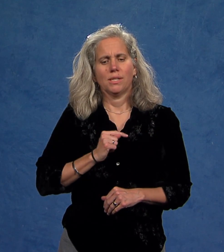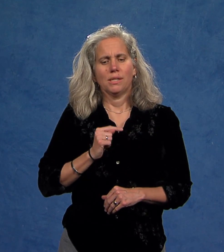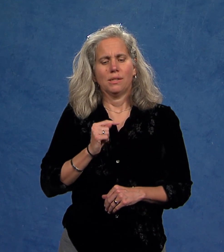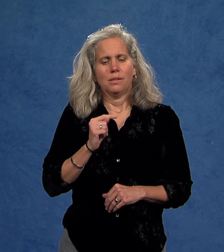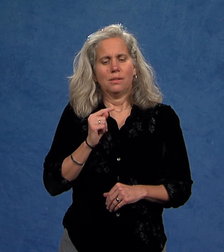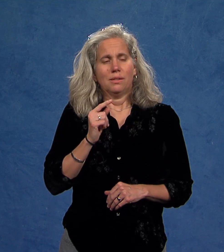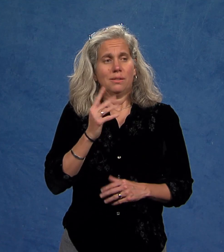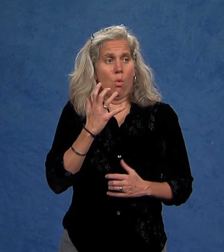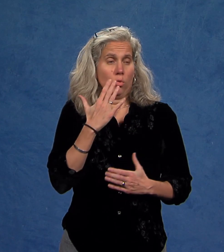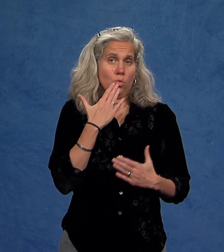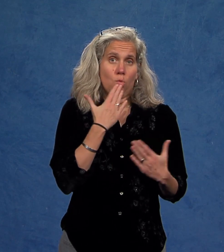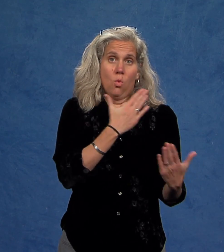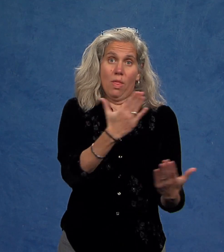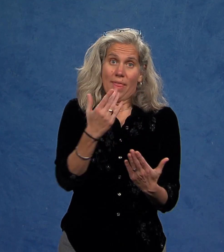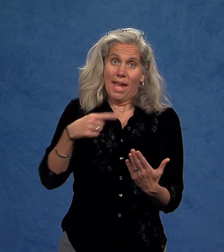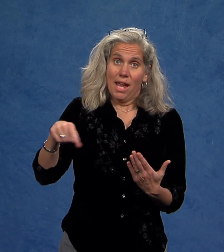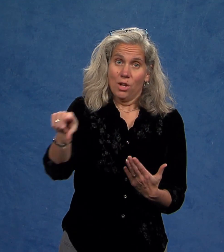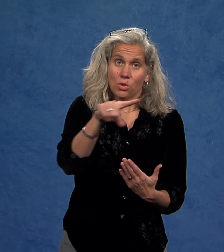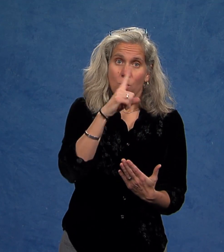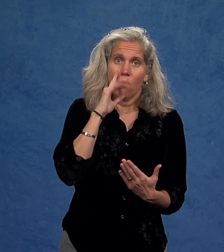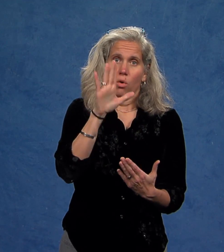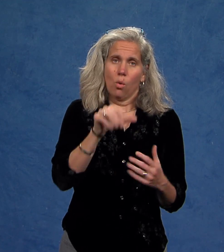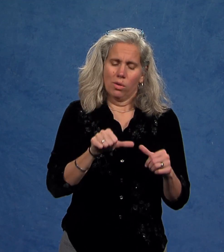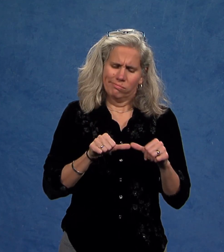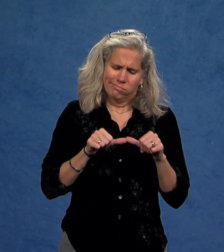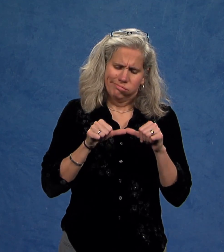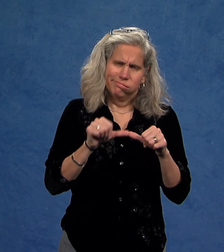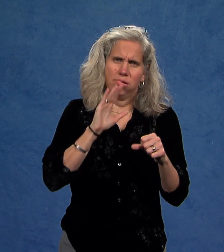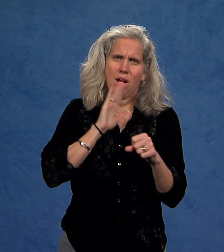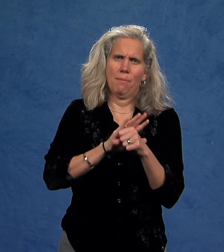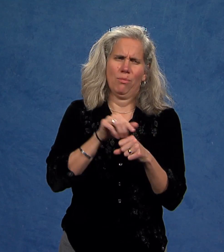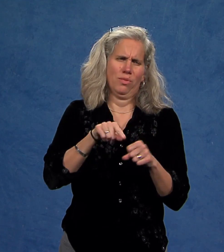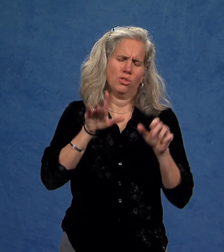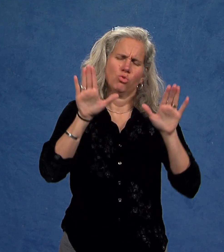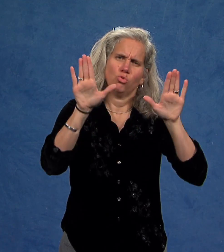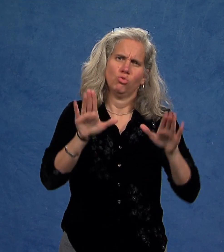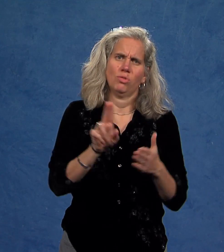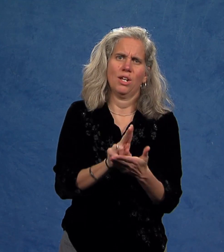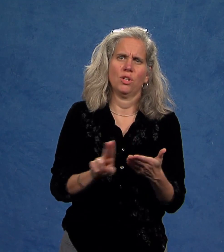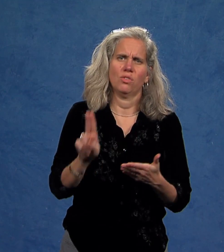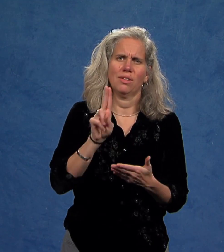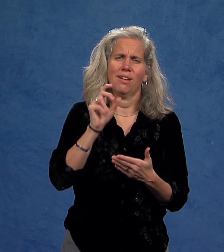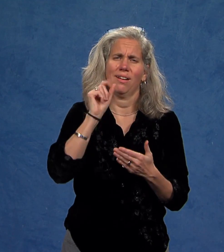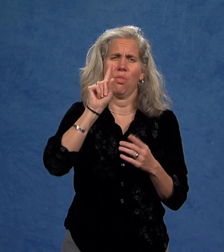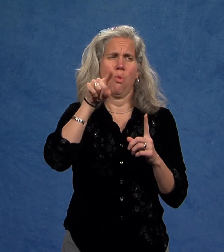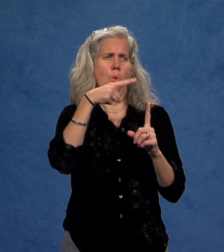The Board of Trustees wants to thank you for your continued commitment to this great university,